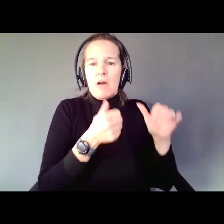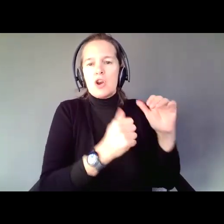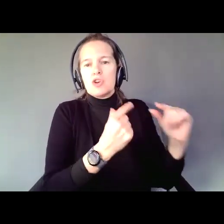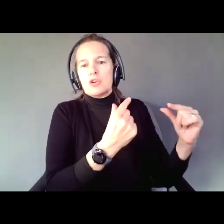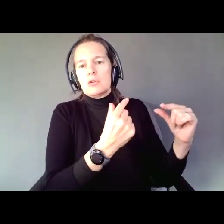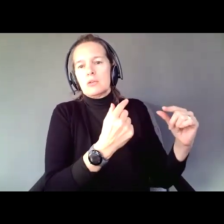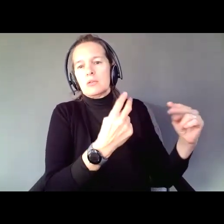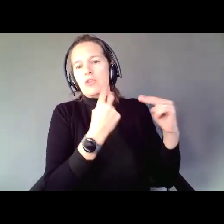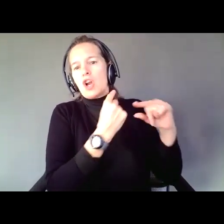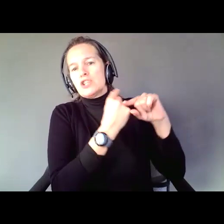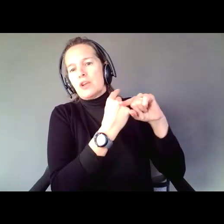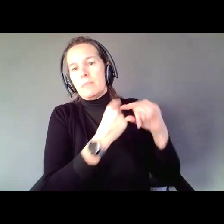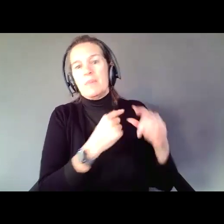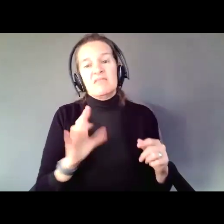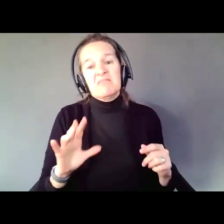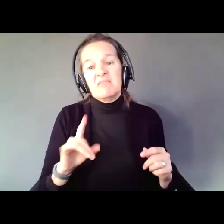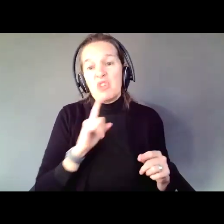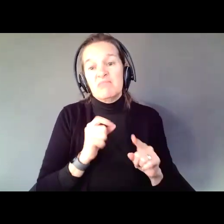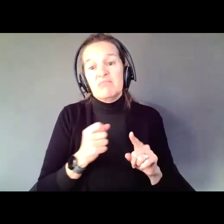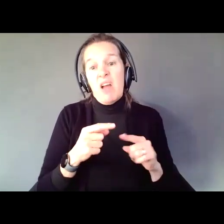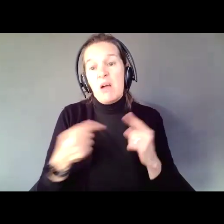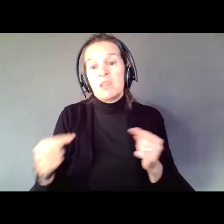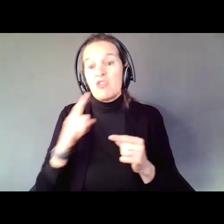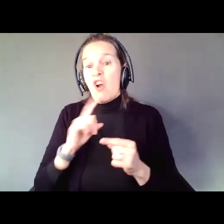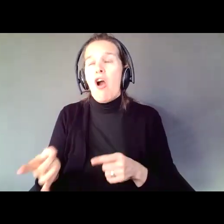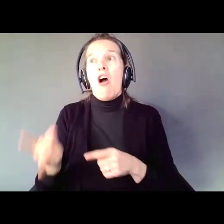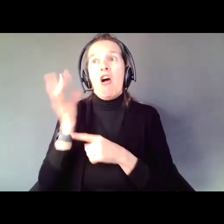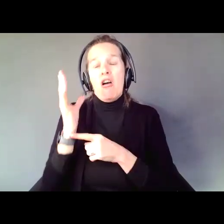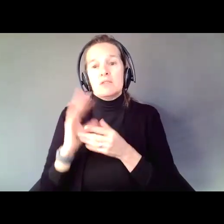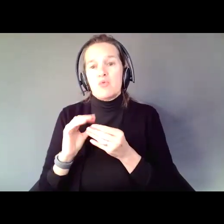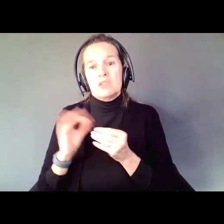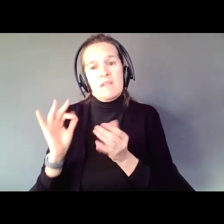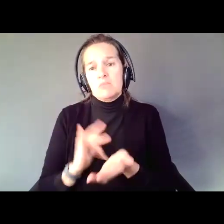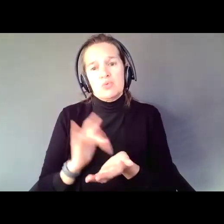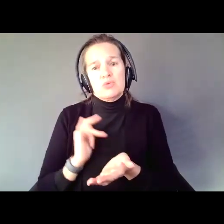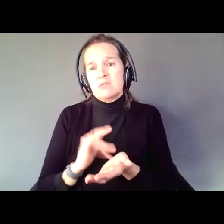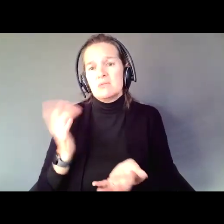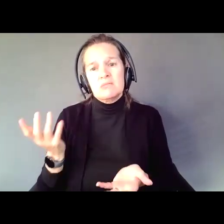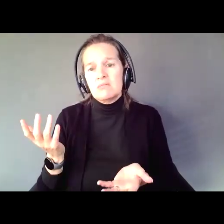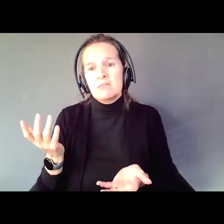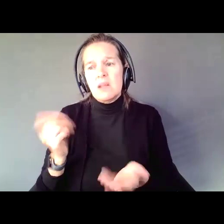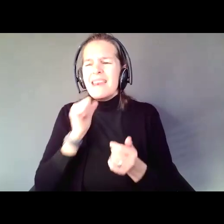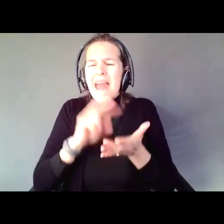there are horrific stories of guardianship abuse. It doesn't mean it is bad, but it means some